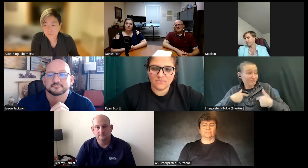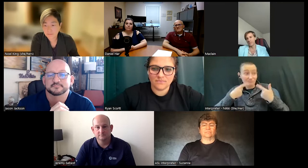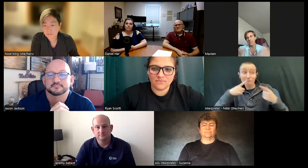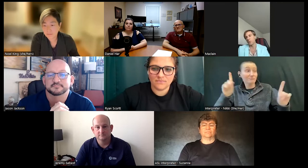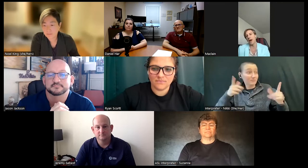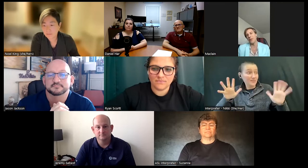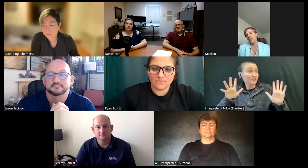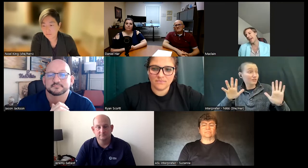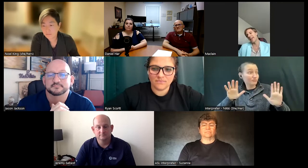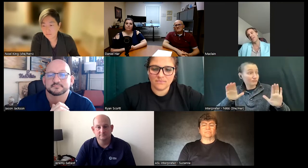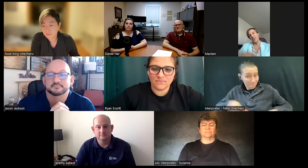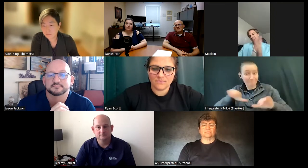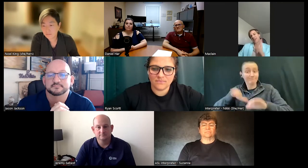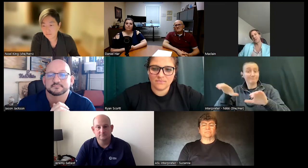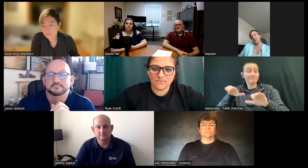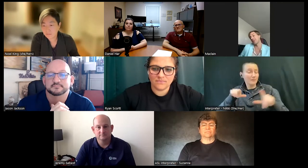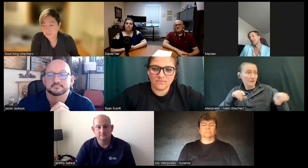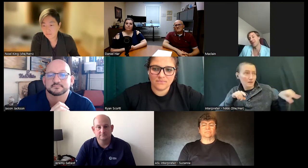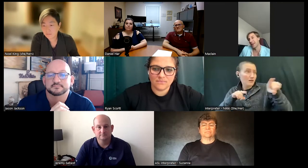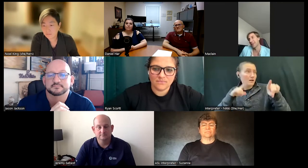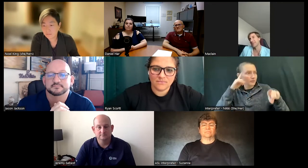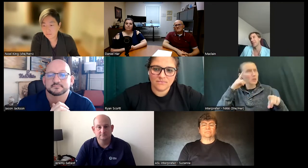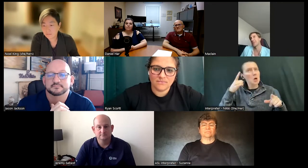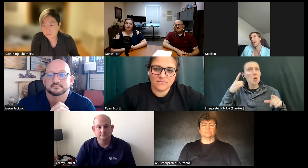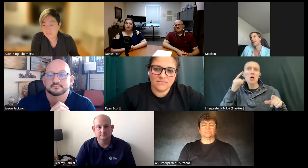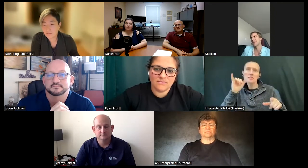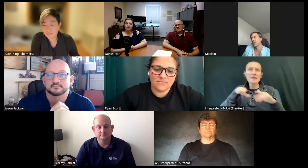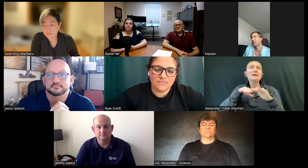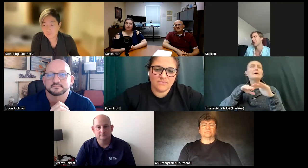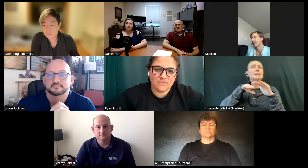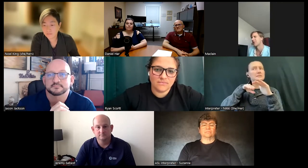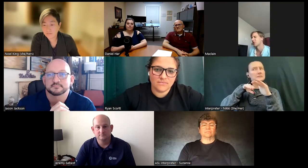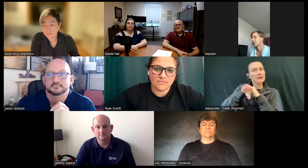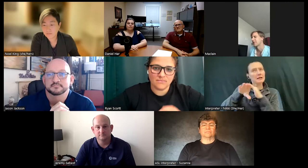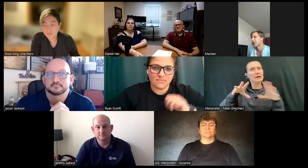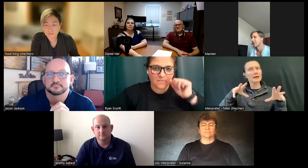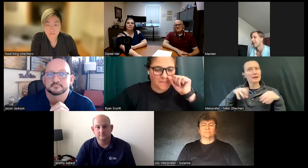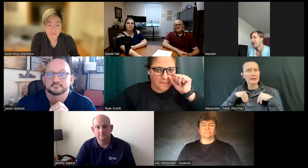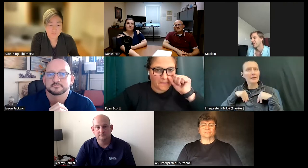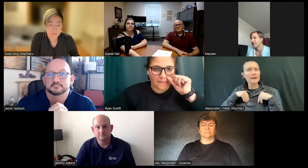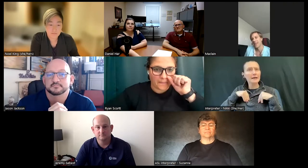did what they think is except acceptable in the industry so it's it's